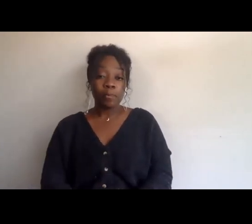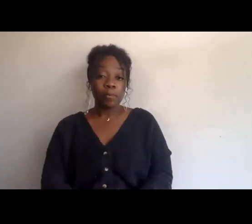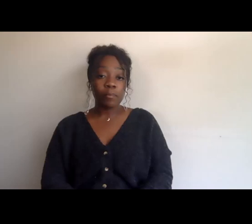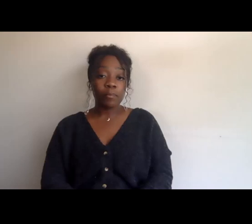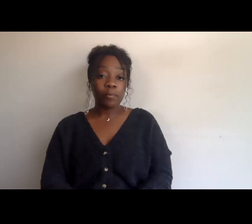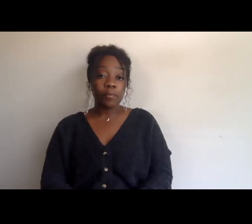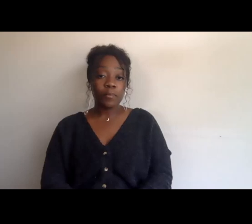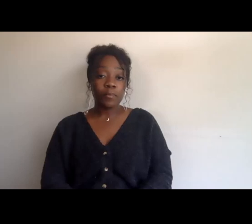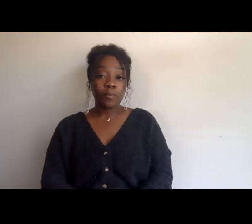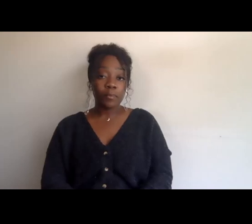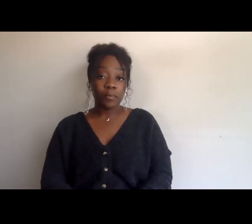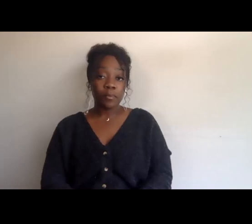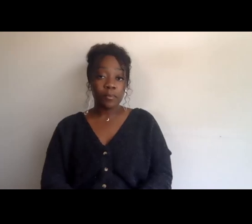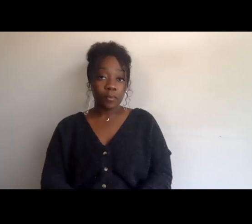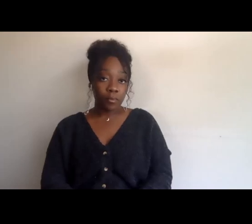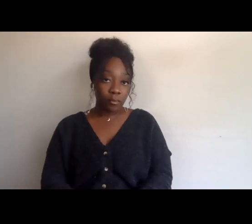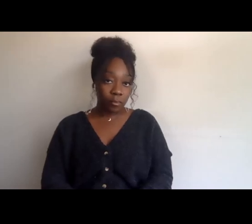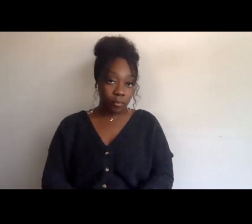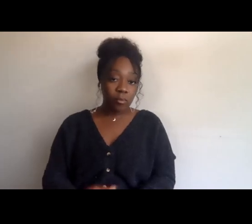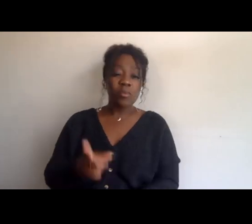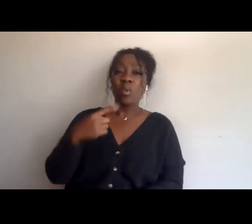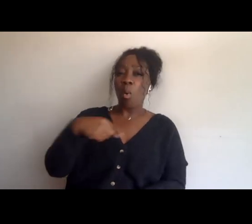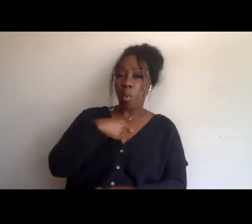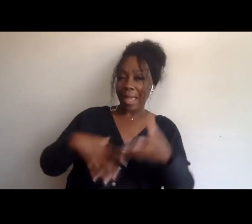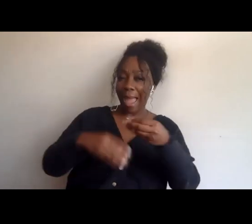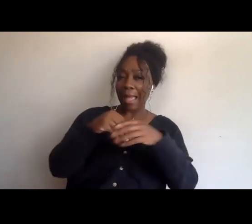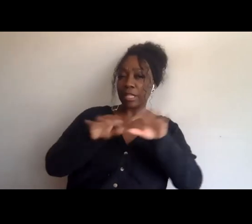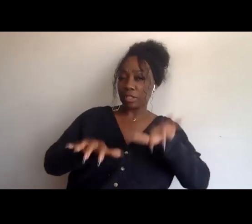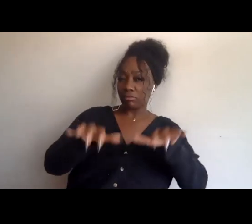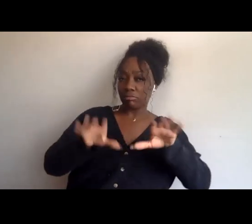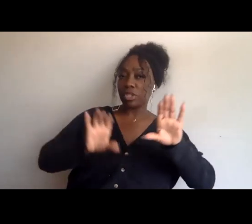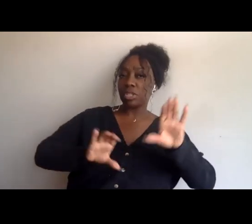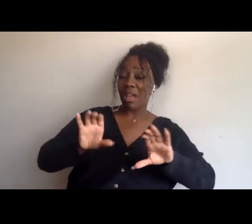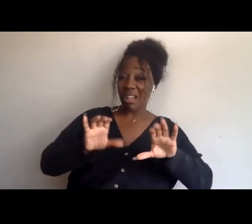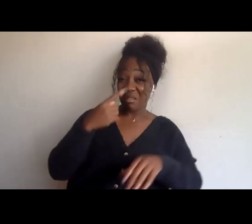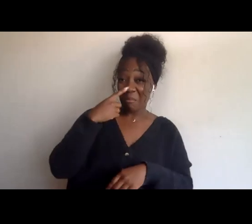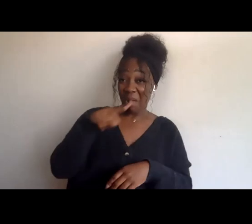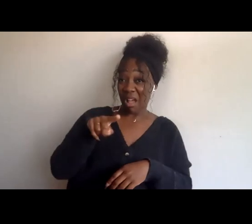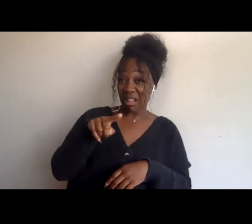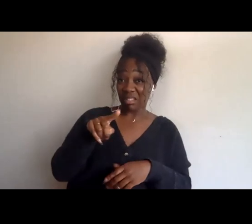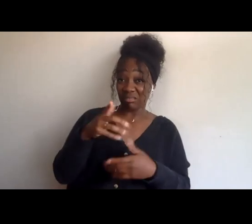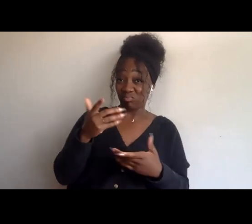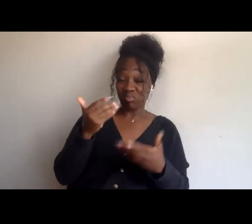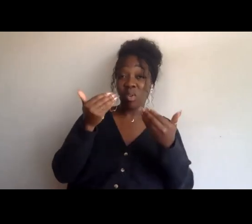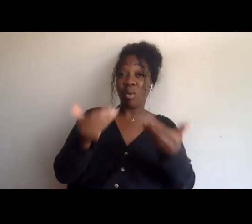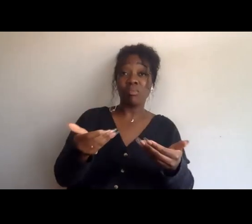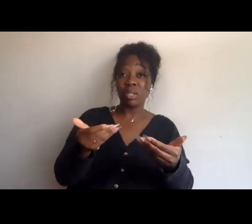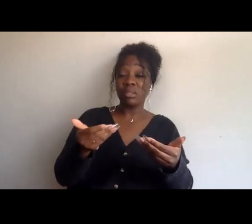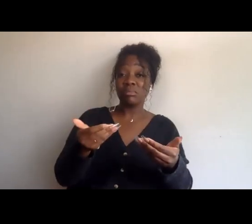[Alli] I was gonna also say it like, we dropped them in the chat, but if it helps, if you wanna just kind of, if it works for you to just kind of create some resource links